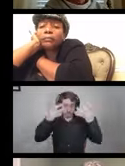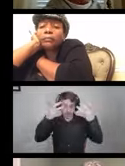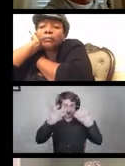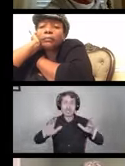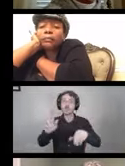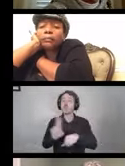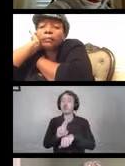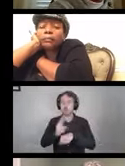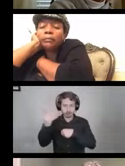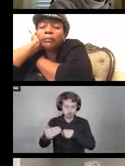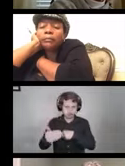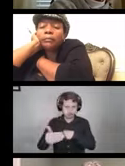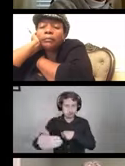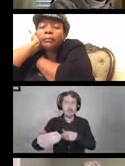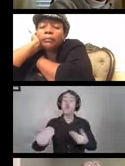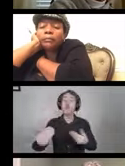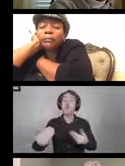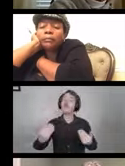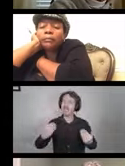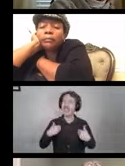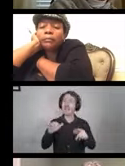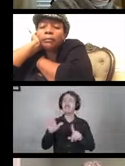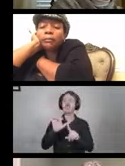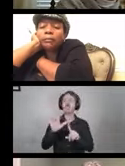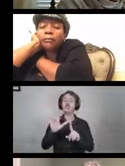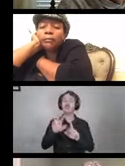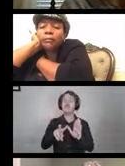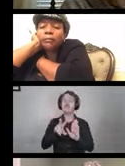We have a helpful YouTube video here.